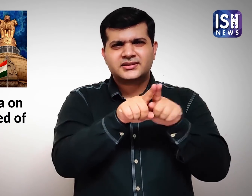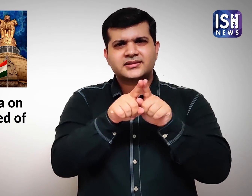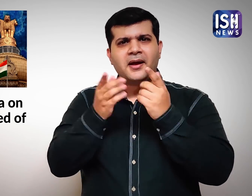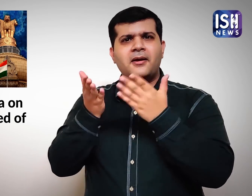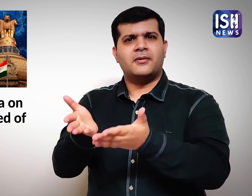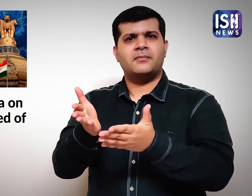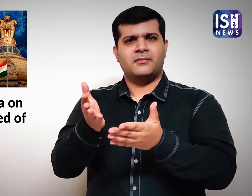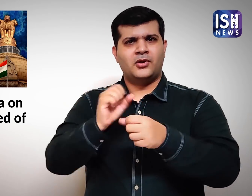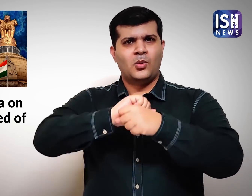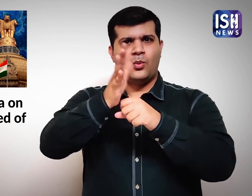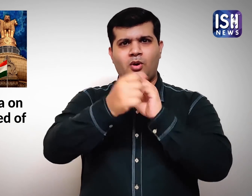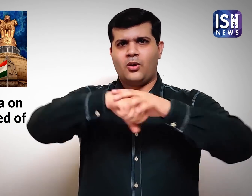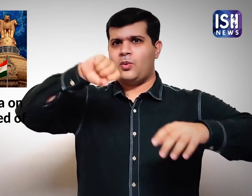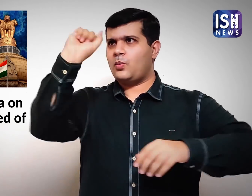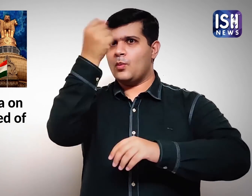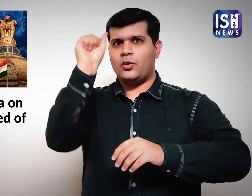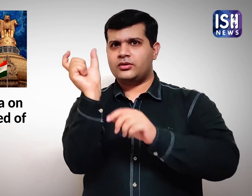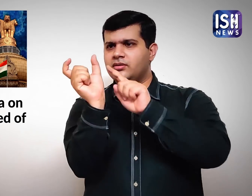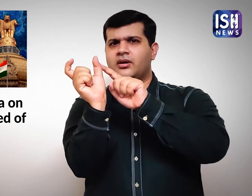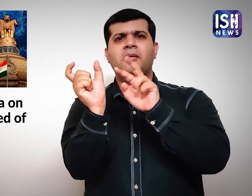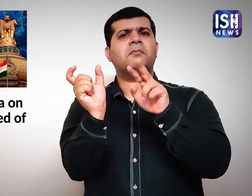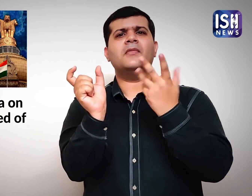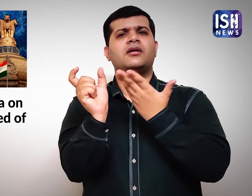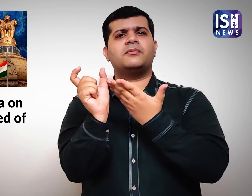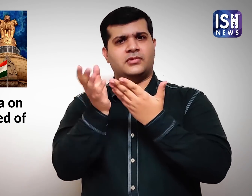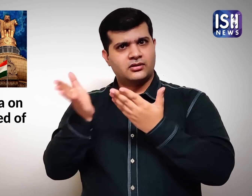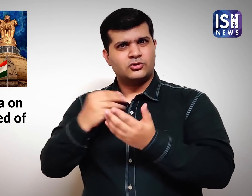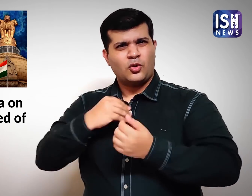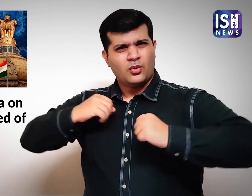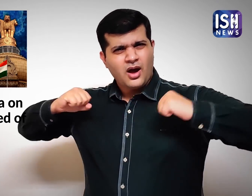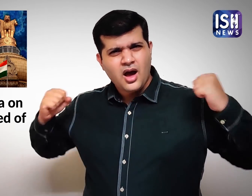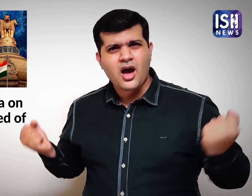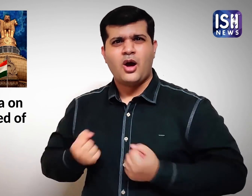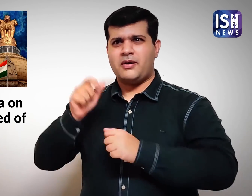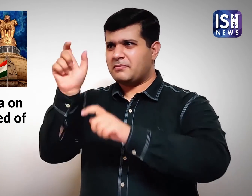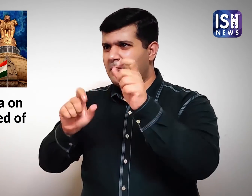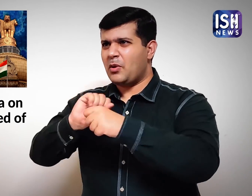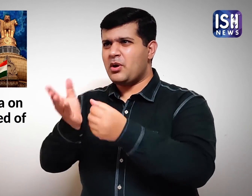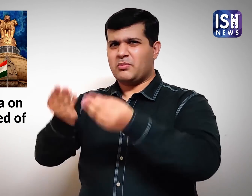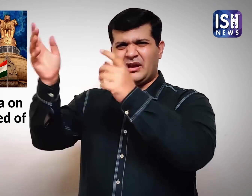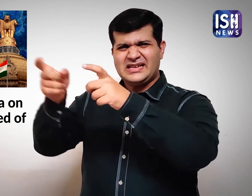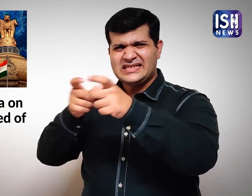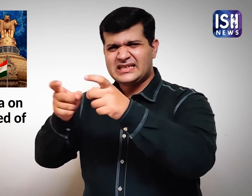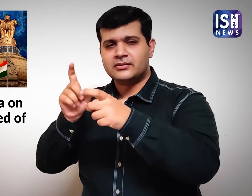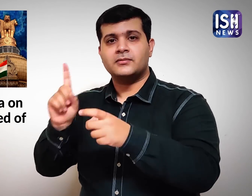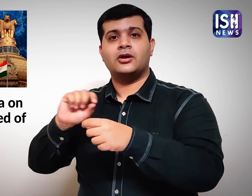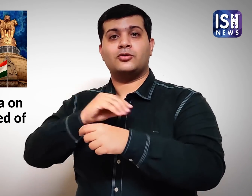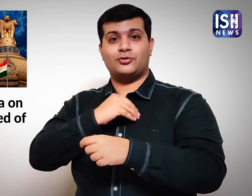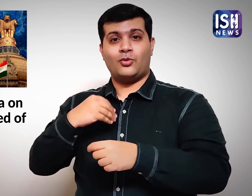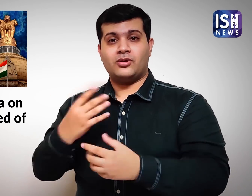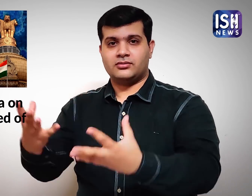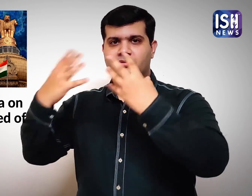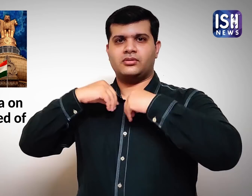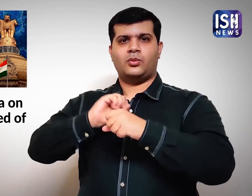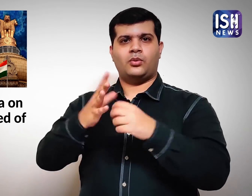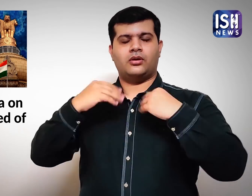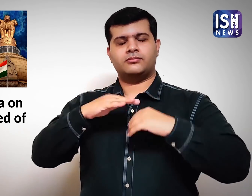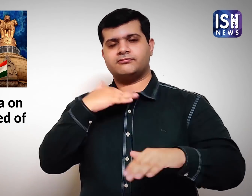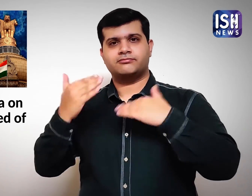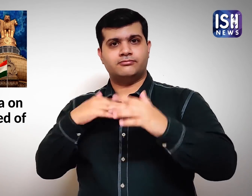Similarly Corona Warriors are doctors. Many of whom have died on duty while working with COVID patients.